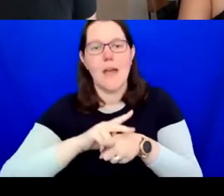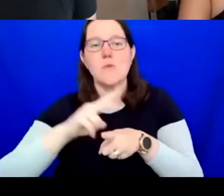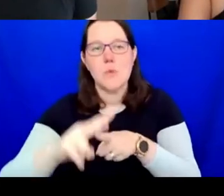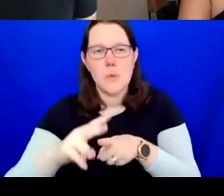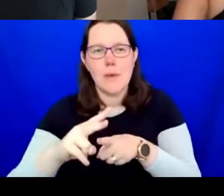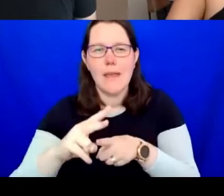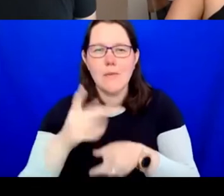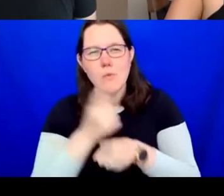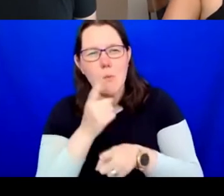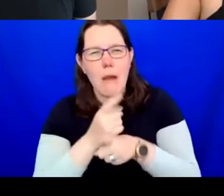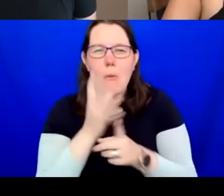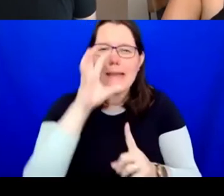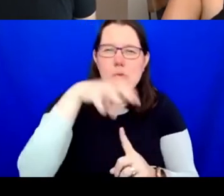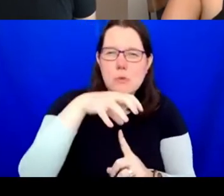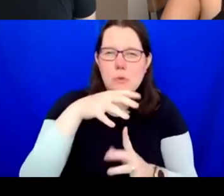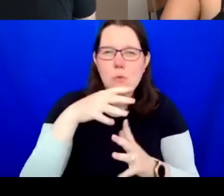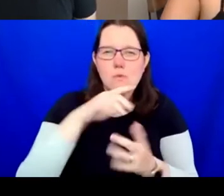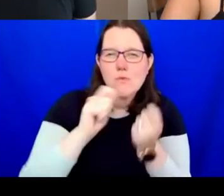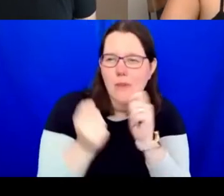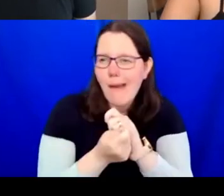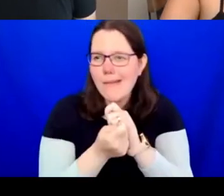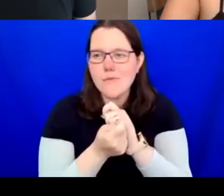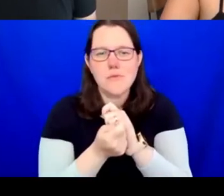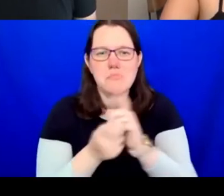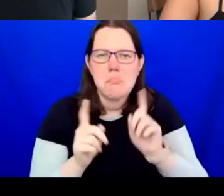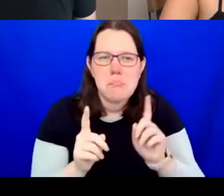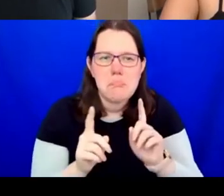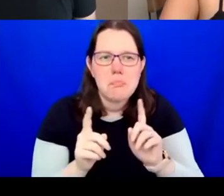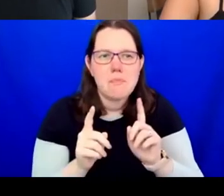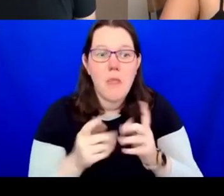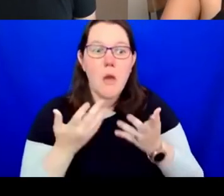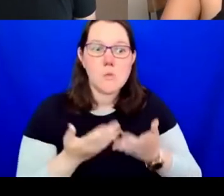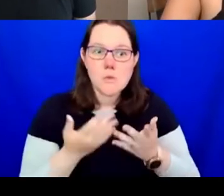For today's event, we have an amazing line up made up of Deborah Kermode from MAC Birmingham;